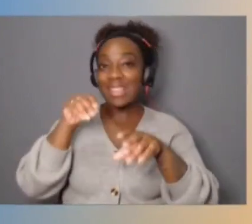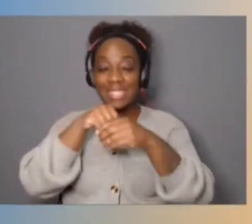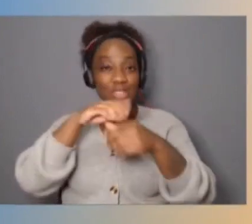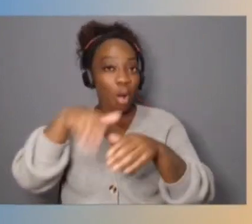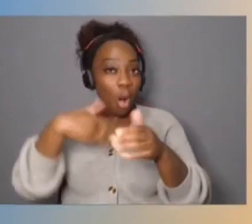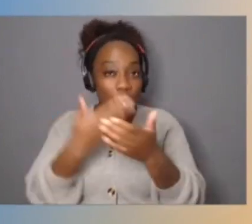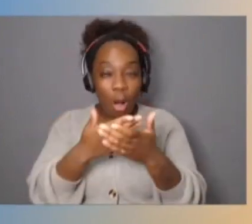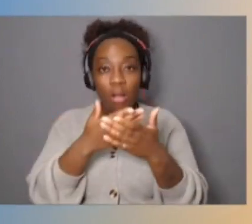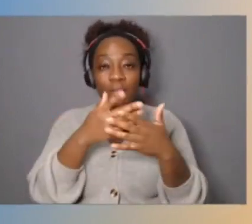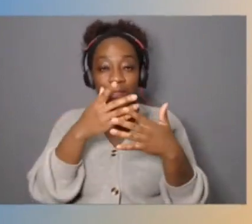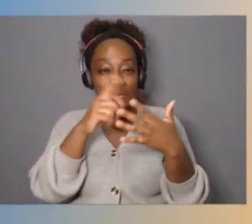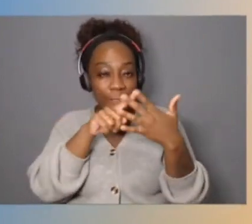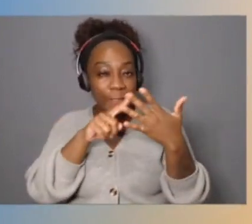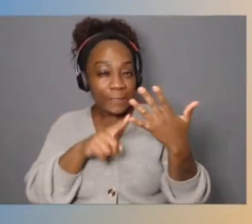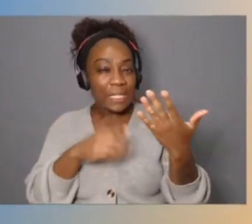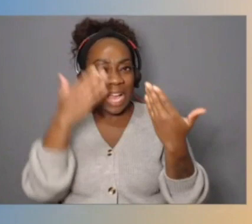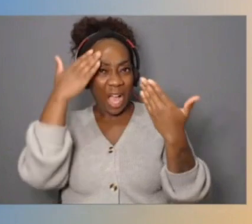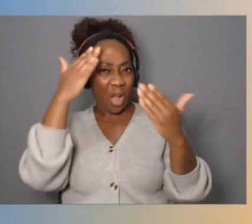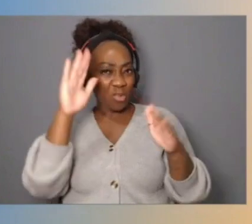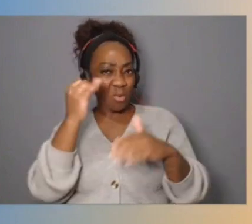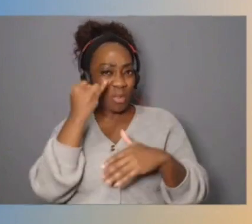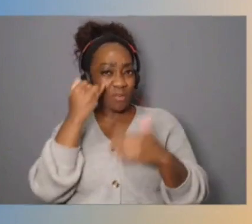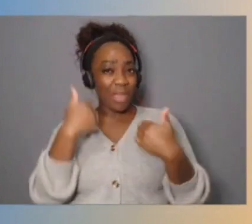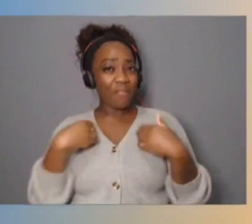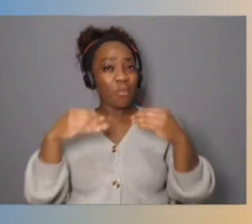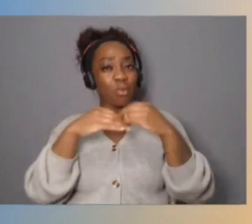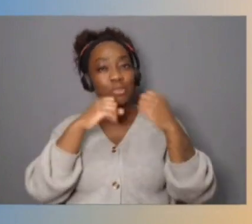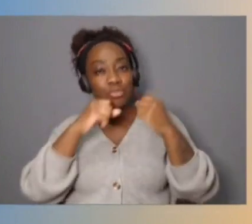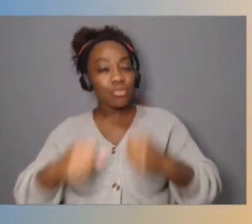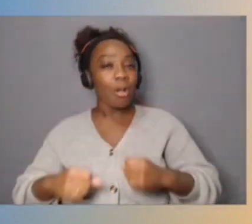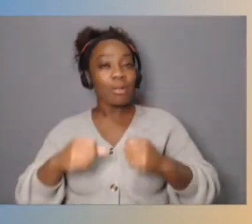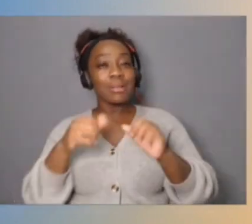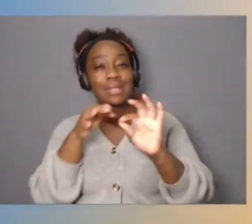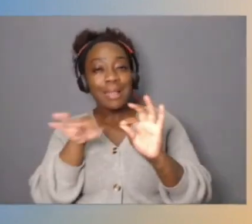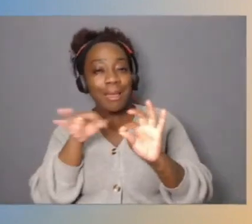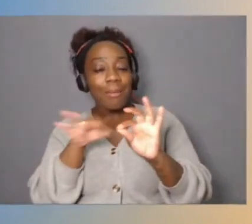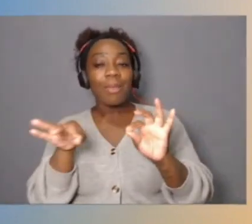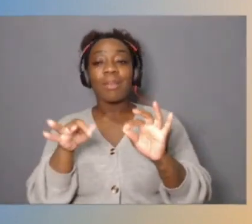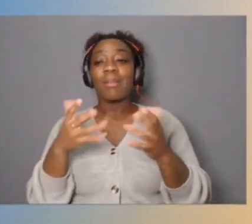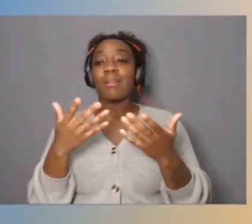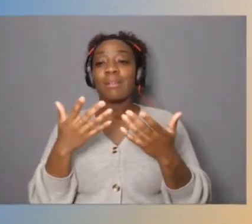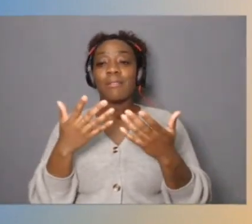than that about just how central and important and fundamental security is to what we do here.